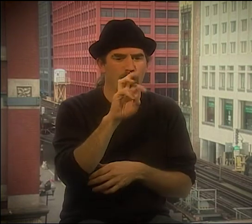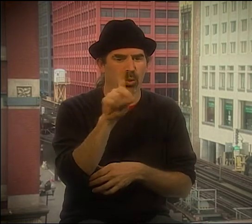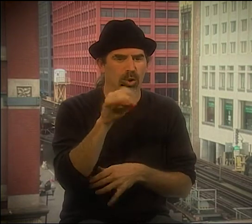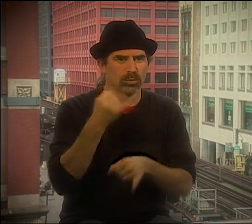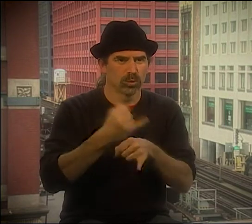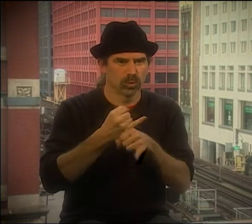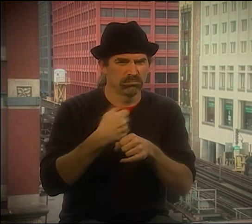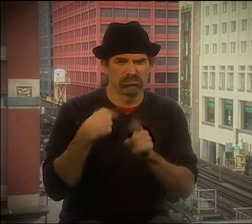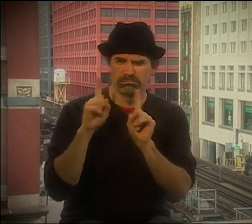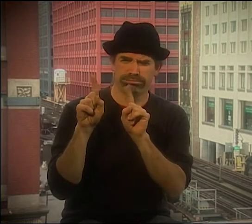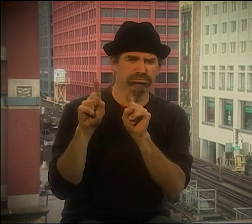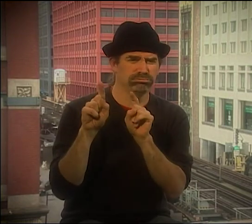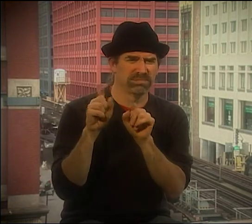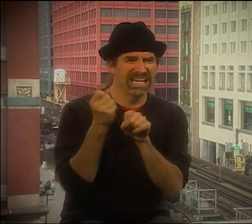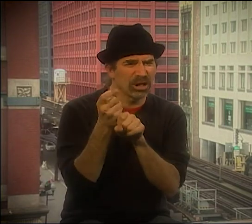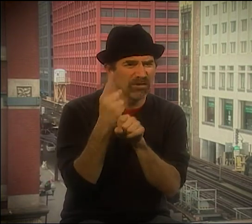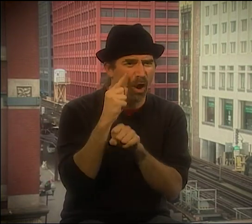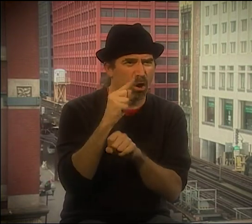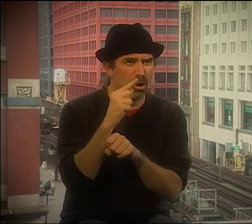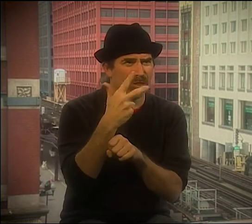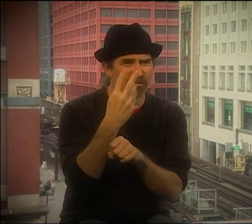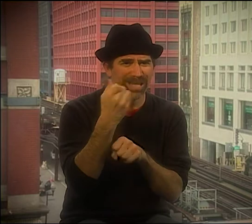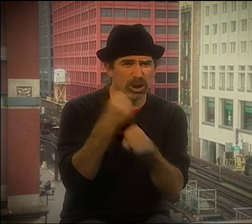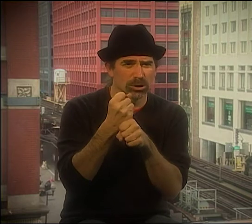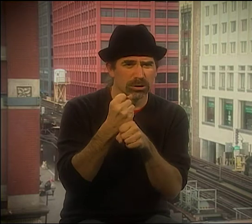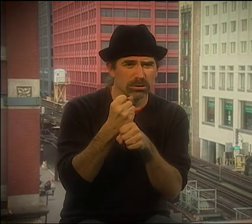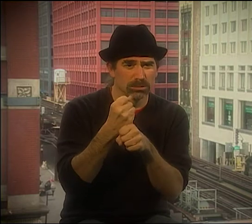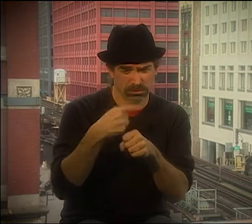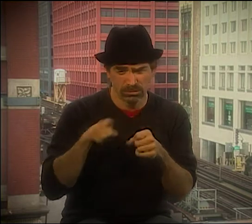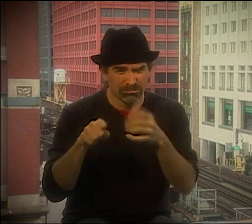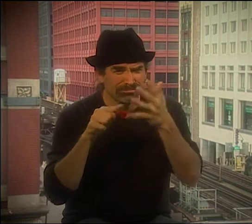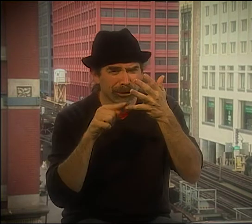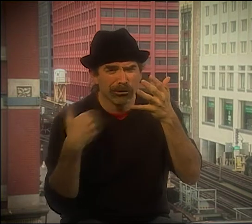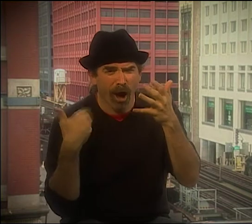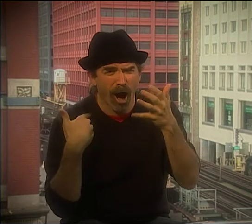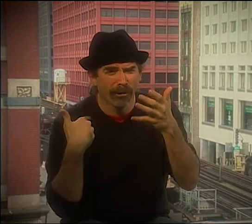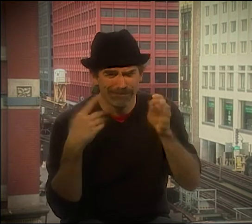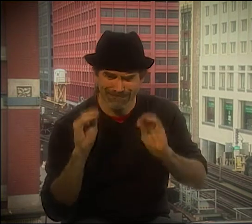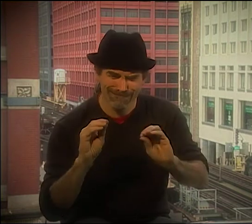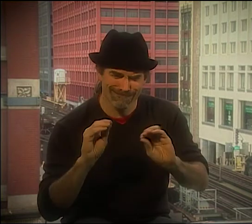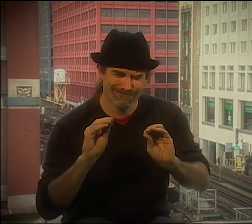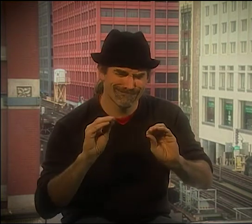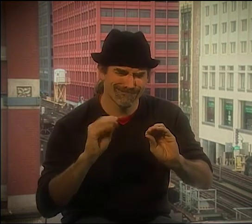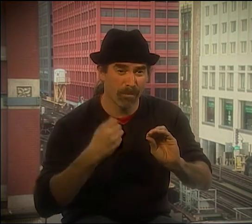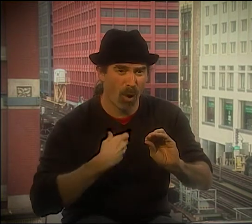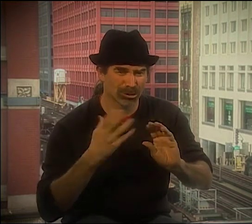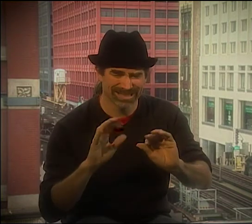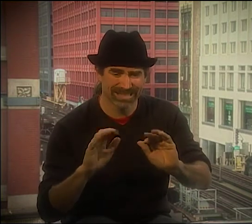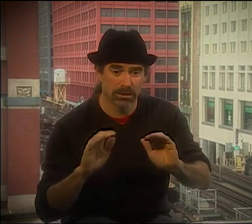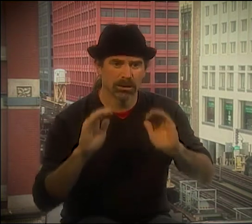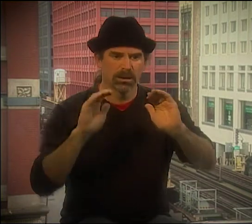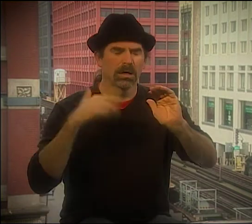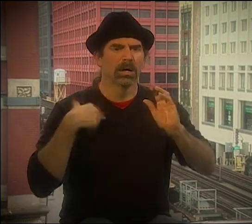AND THEN LEAVE AND HOPEFULLY PEOPLE WOULD PICK IT UP. I WORKED IN QUEENS AT THE FANWOOD SCHOOL FOR 3 OR 4 YEARS